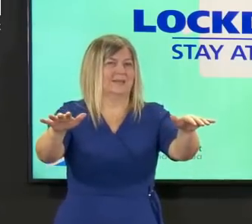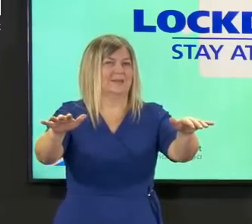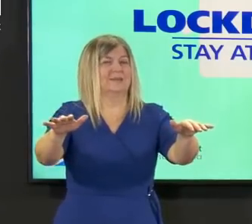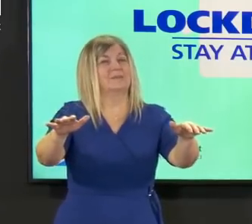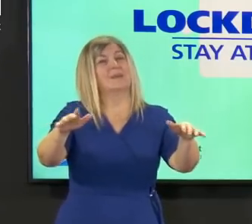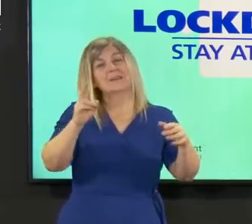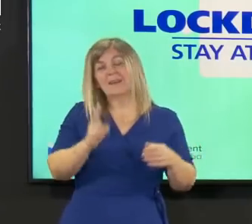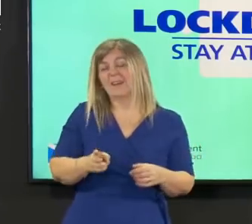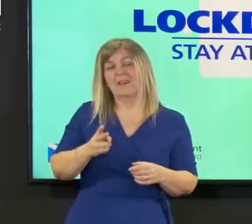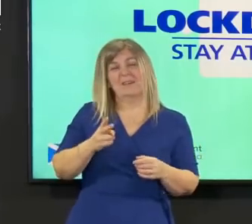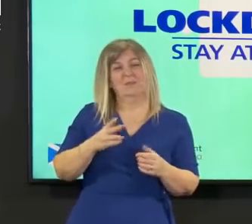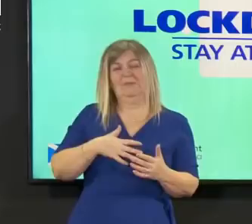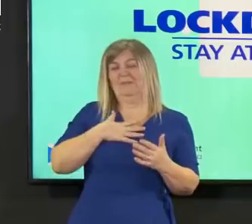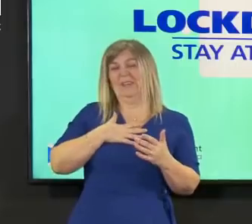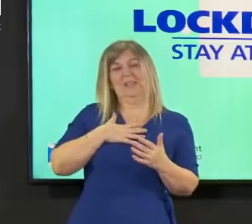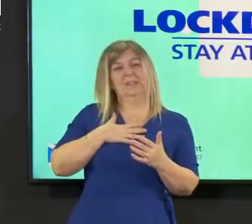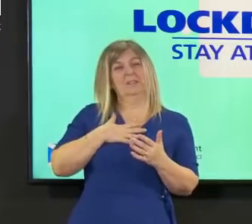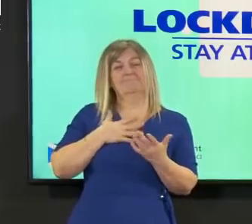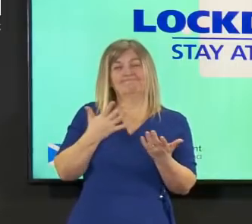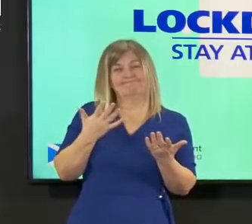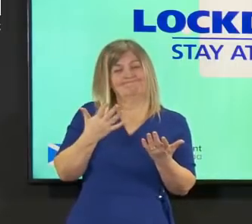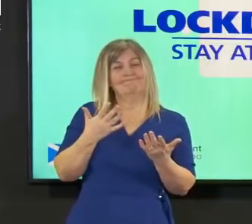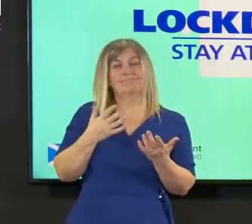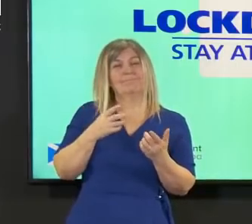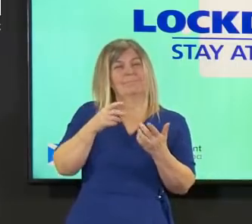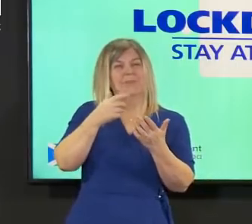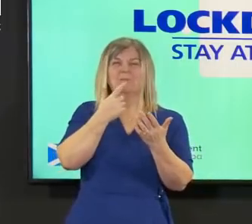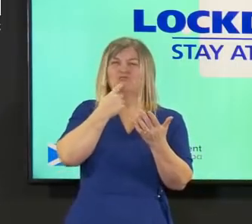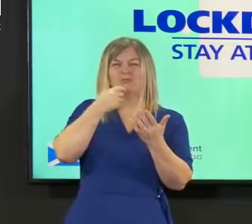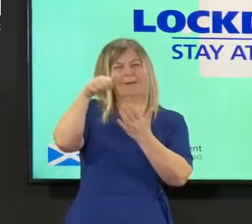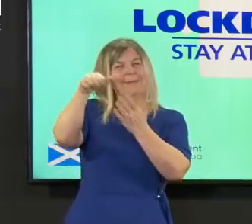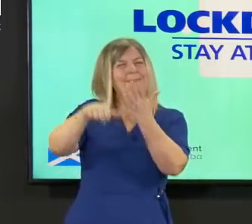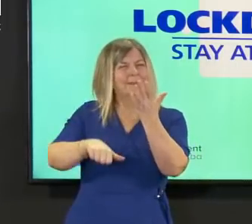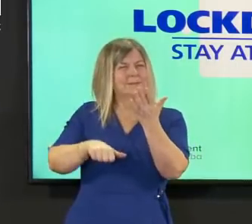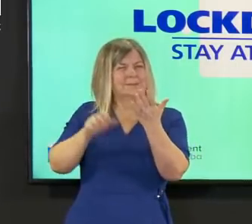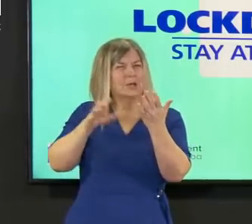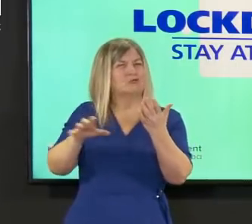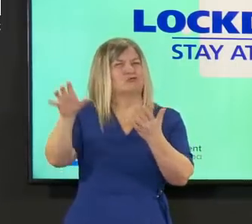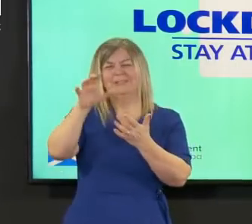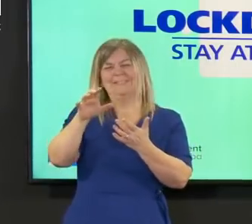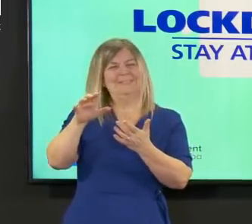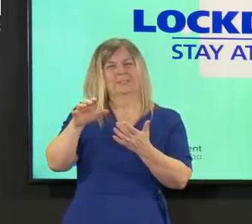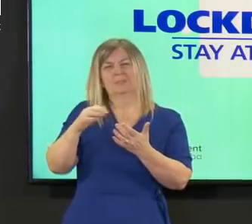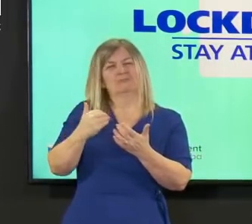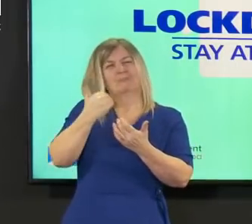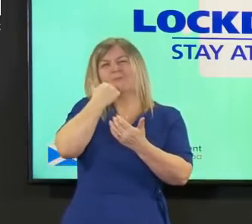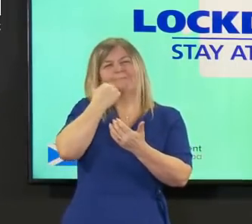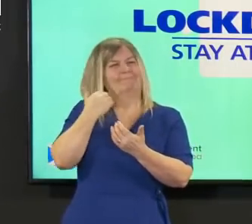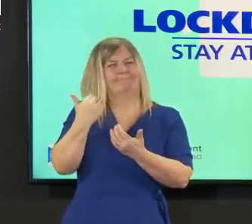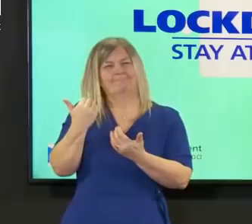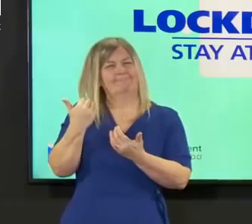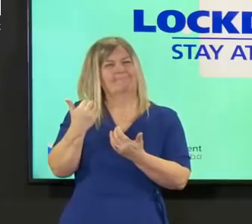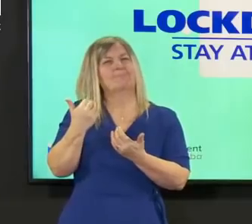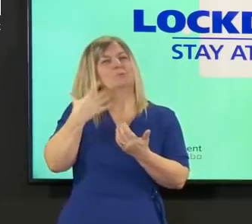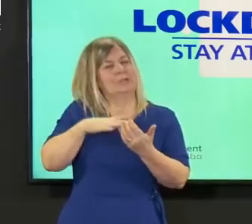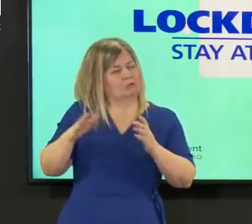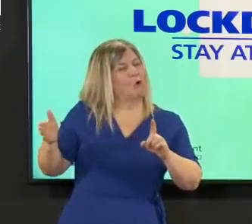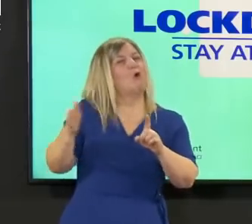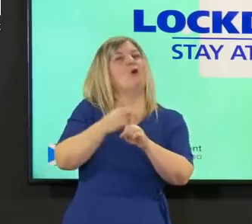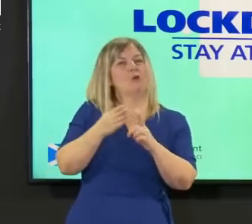is insufficient so all of these things are connected but at this point um given the